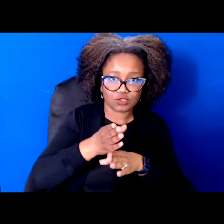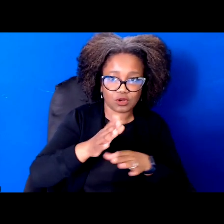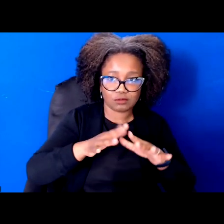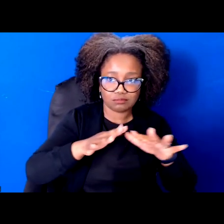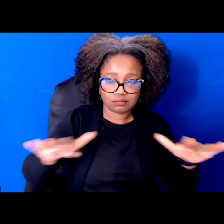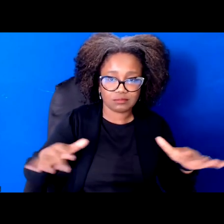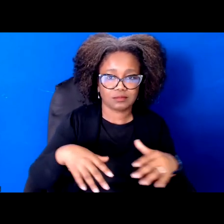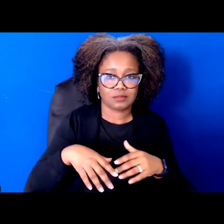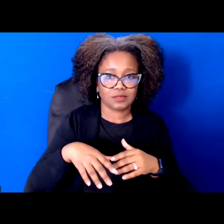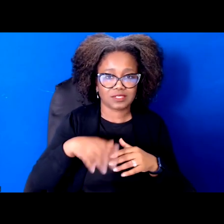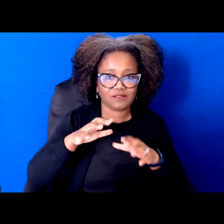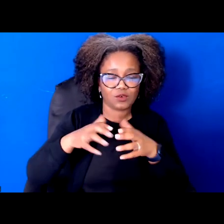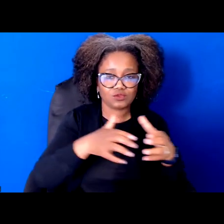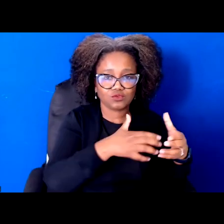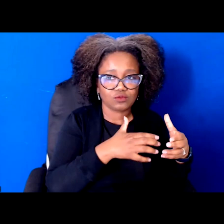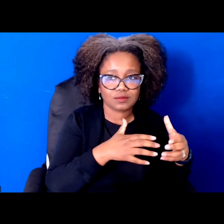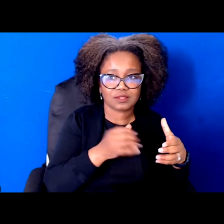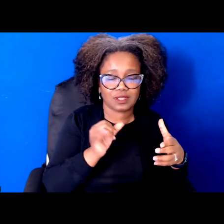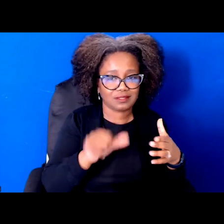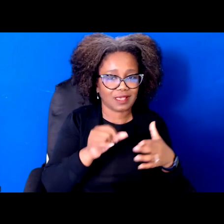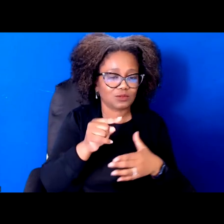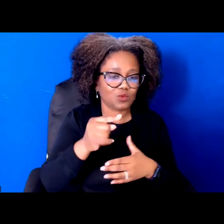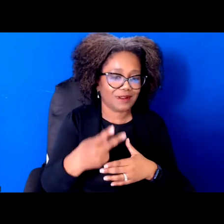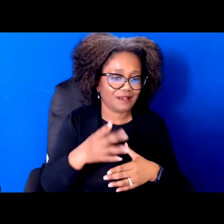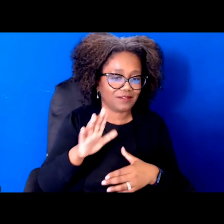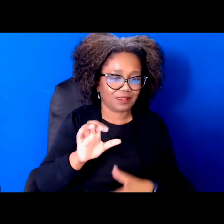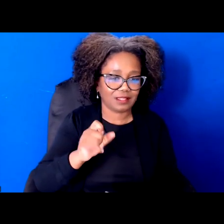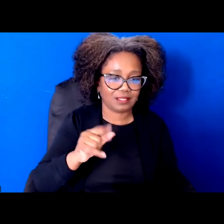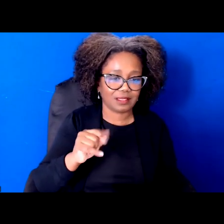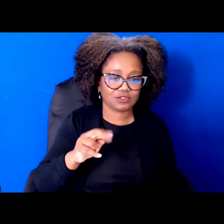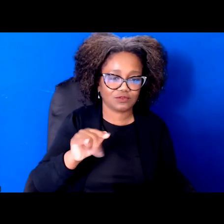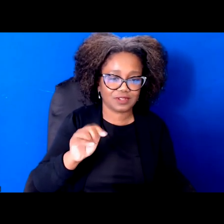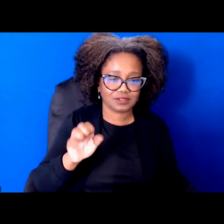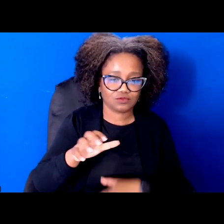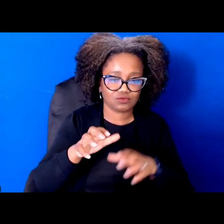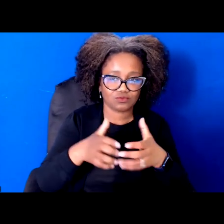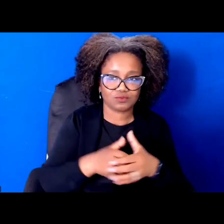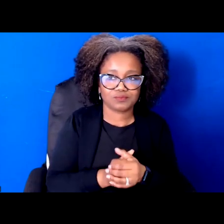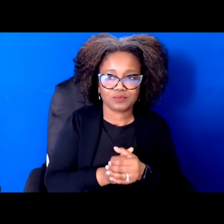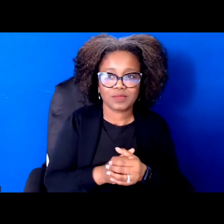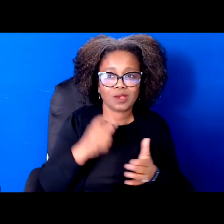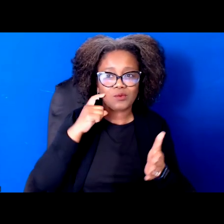to see deep inequalities in our health, educational, economic and environmental impacts and outcomes.